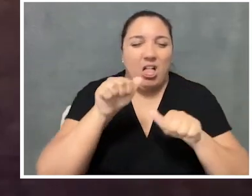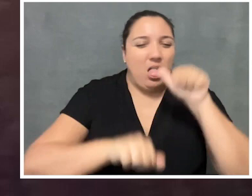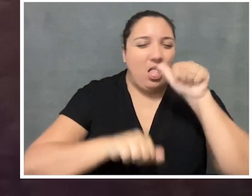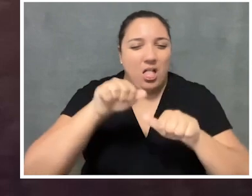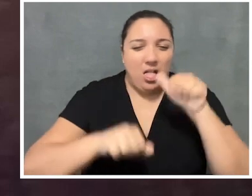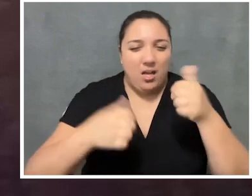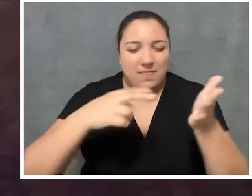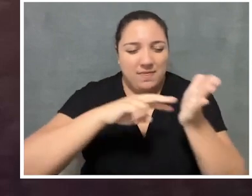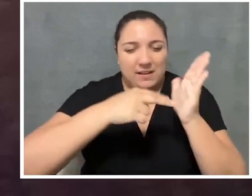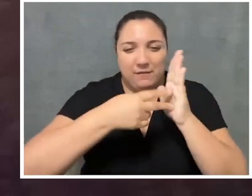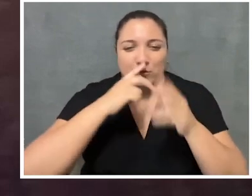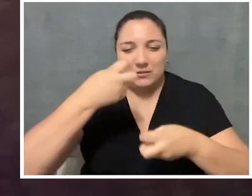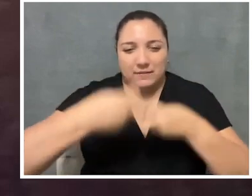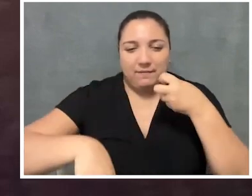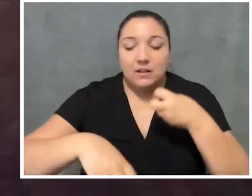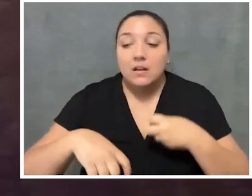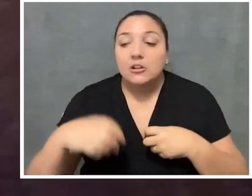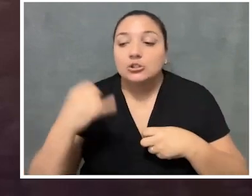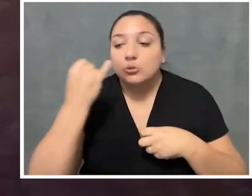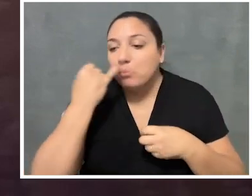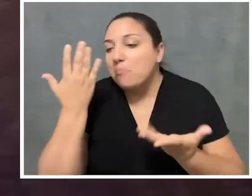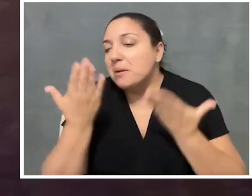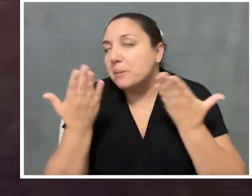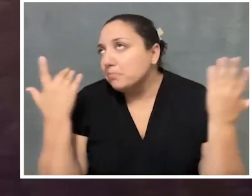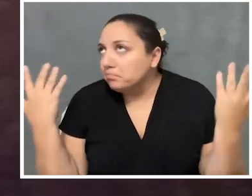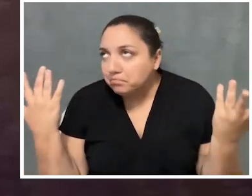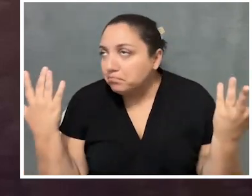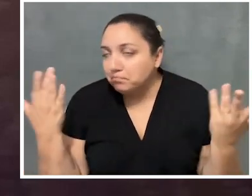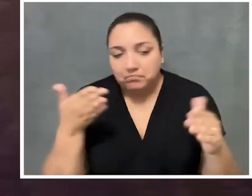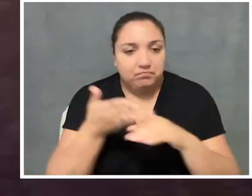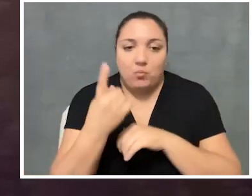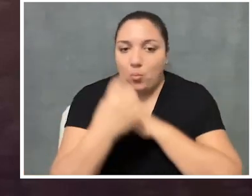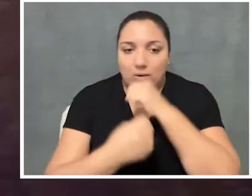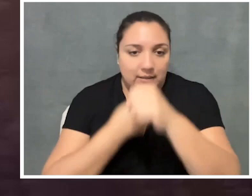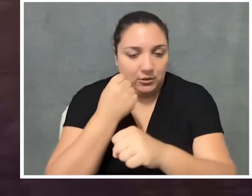But, say, we're post shutdown for even a year, we could say it was even a year.